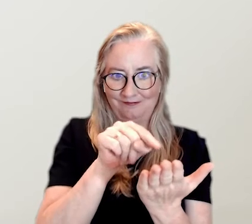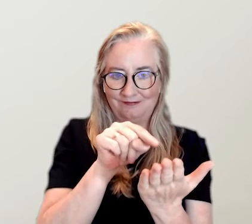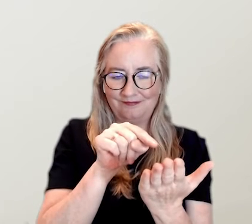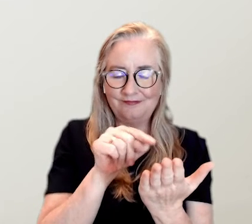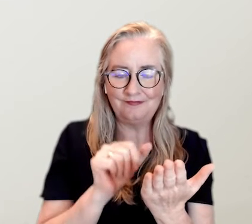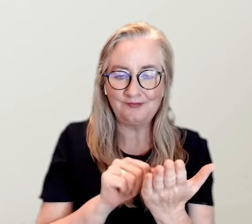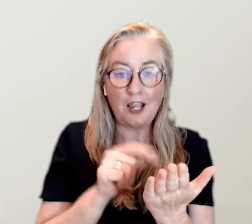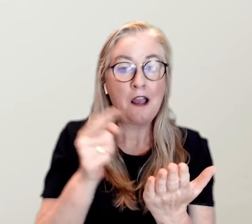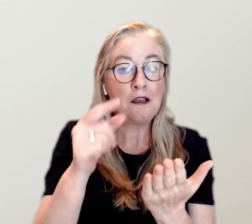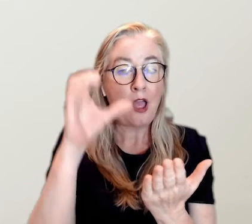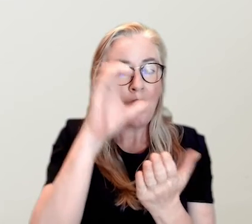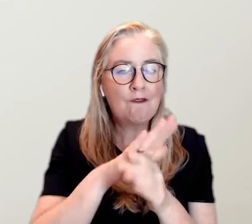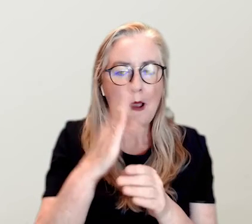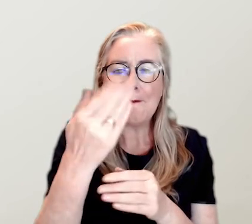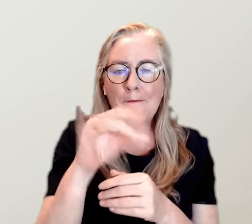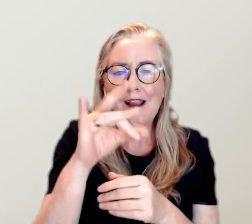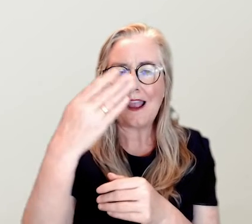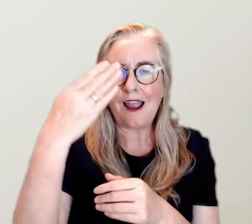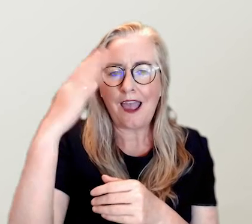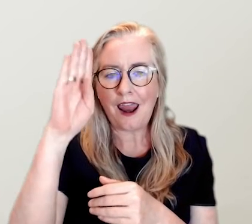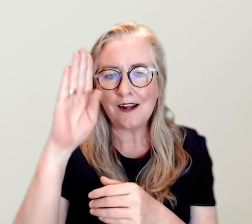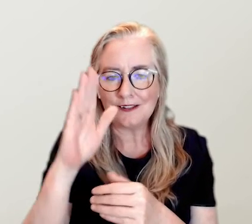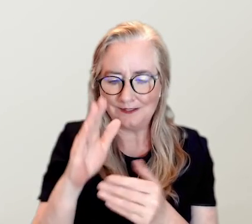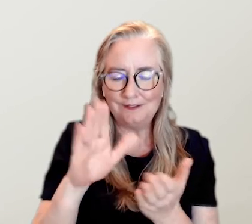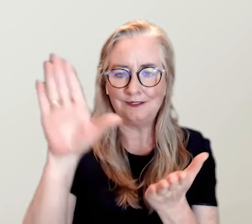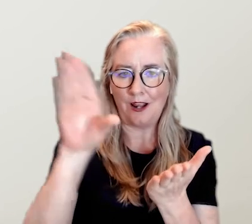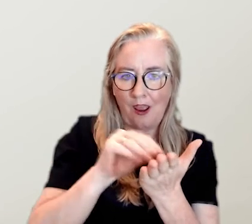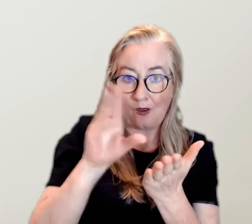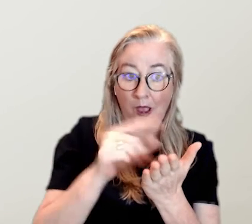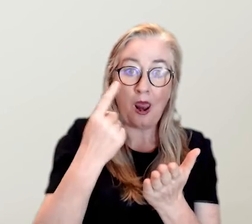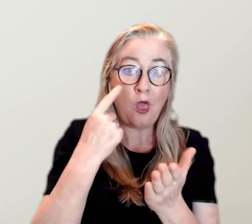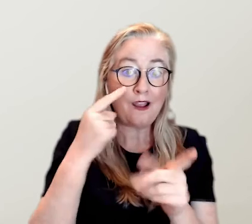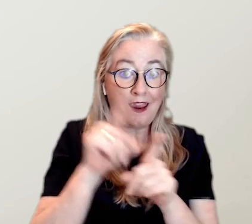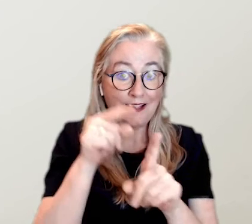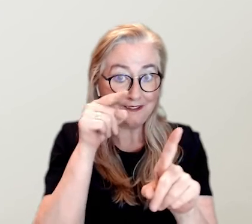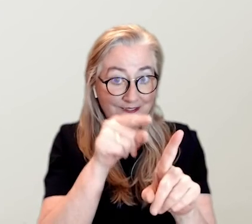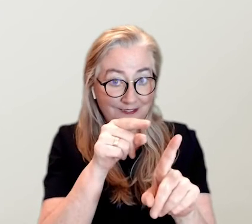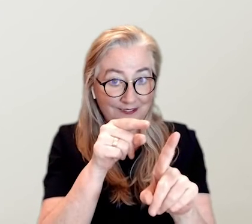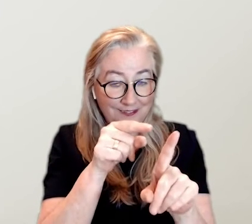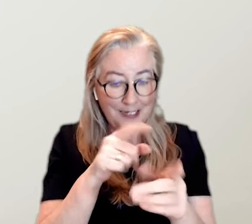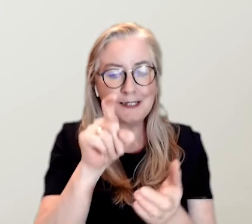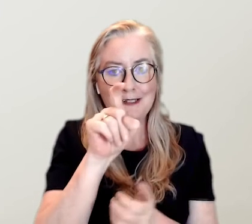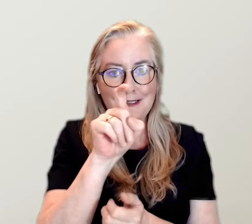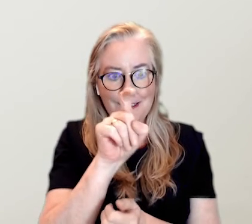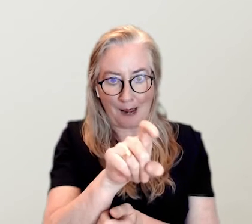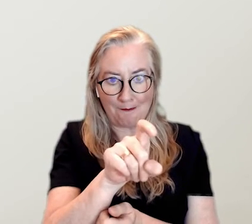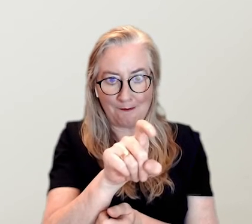as one of the search options. Look for the Bank of Ireland app logo, which looks like this.